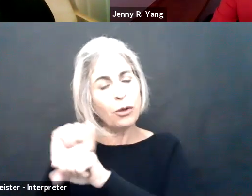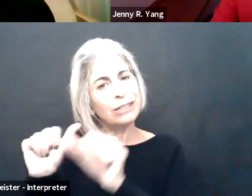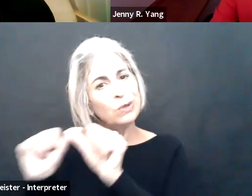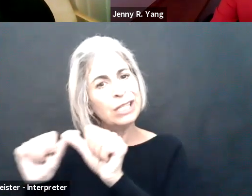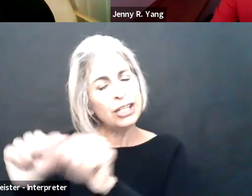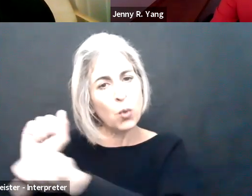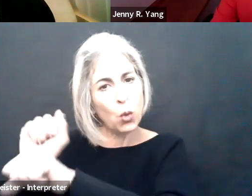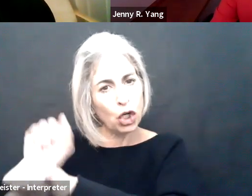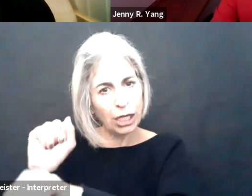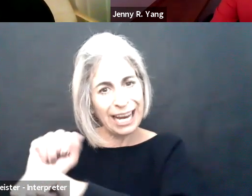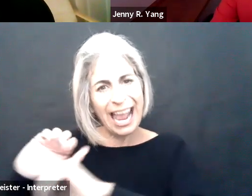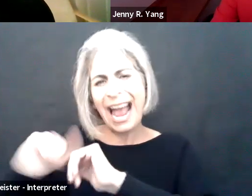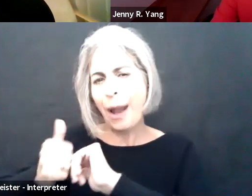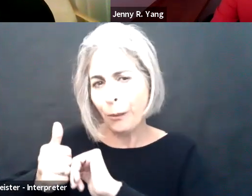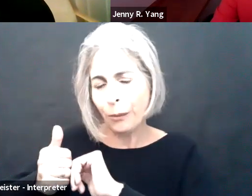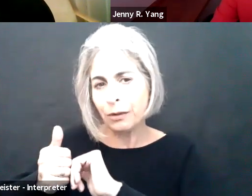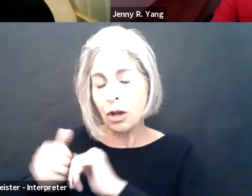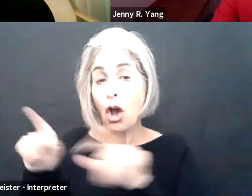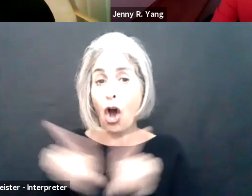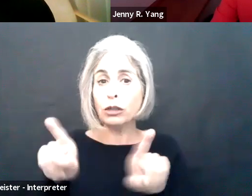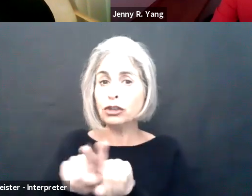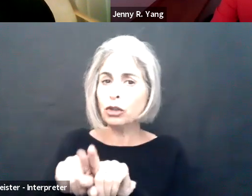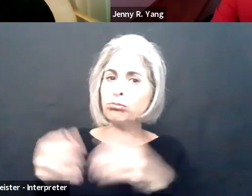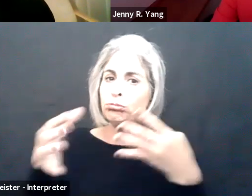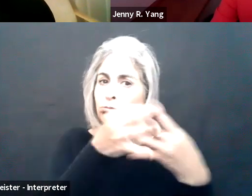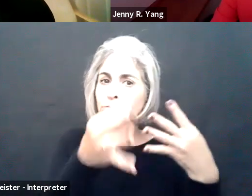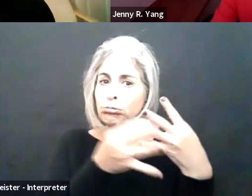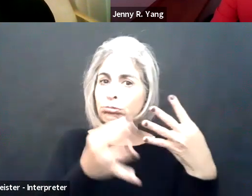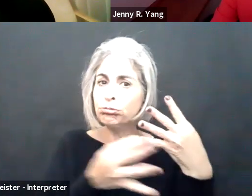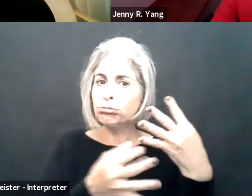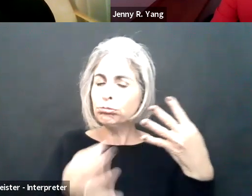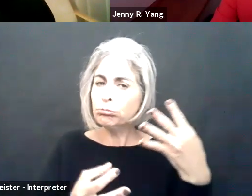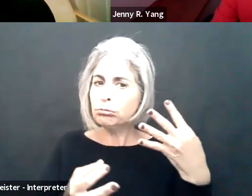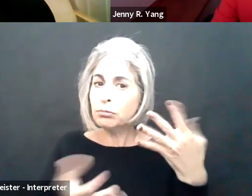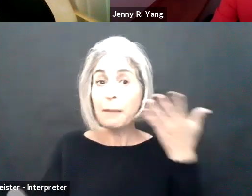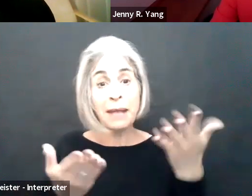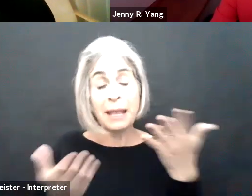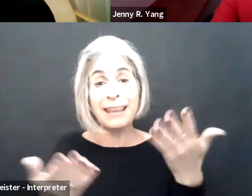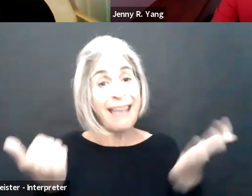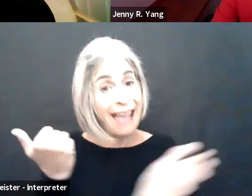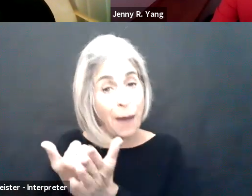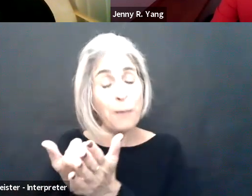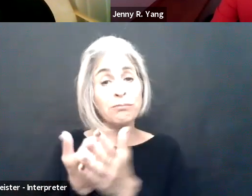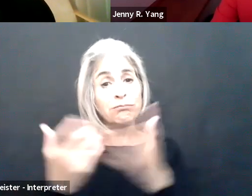accommodation would assist and enable the employee to keep working, as well as explore potential alternative